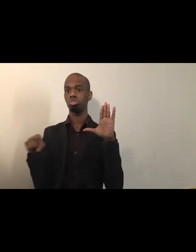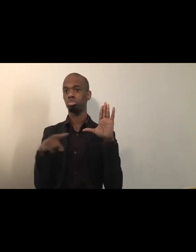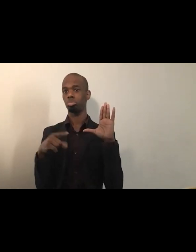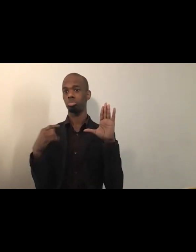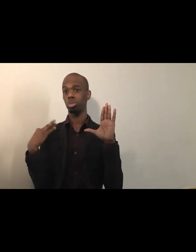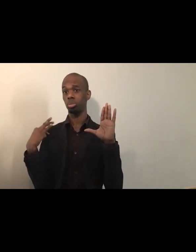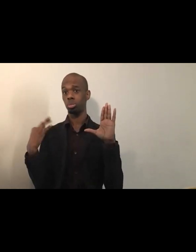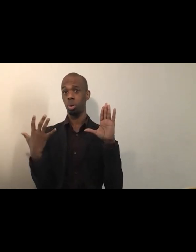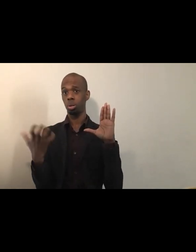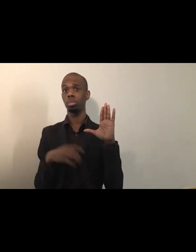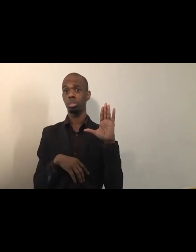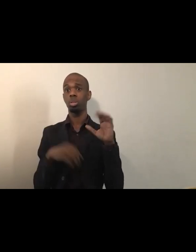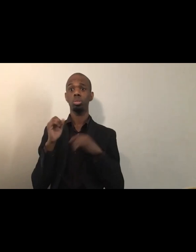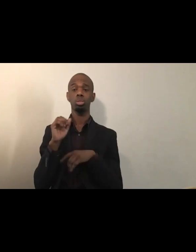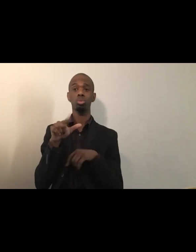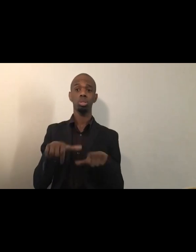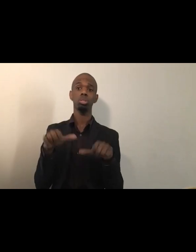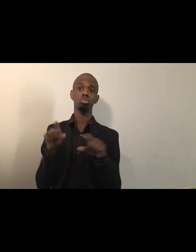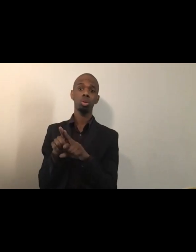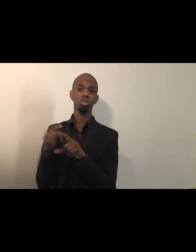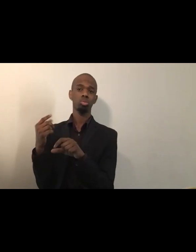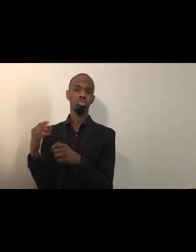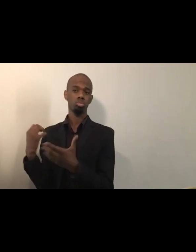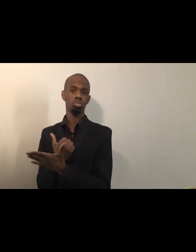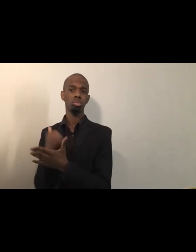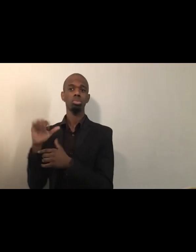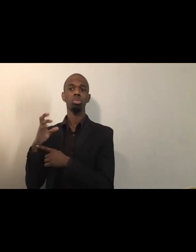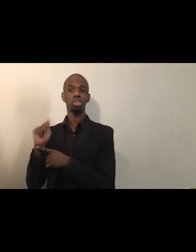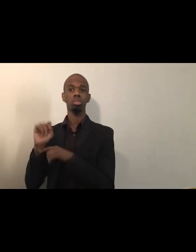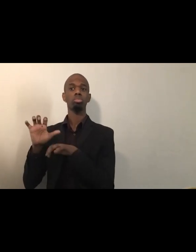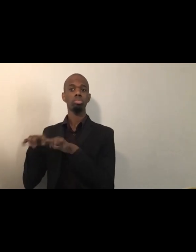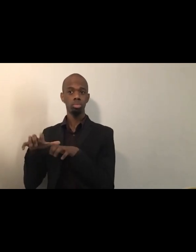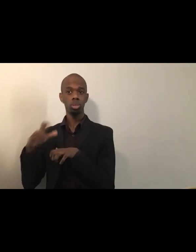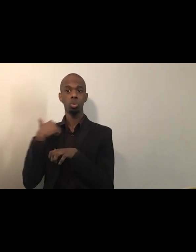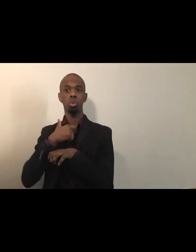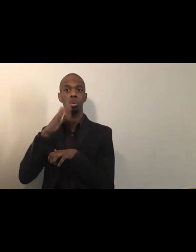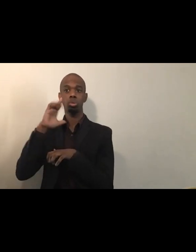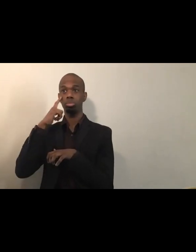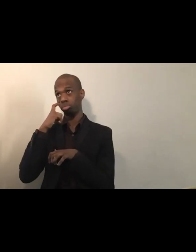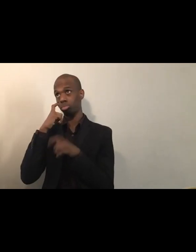[Yolanda] You can share on the chat, and we'll be happy to read it. Or if you wanna get on camera and share, just raise your hand.